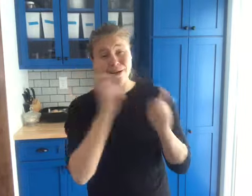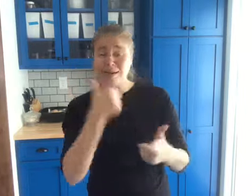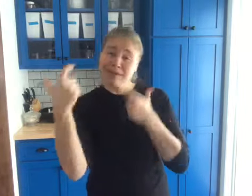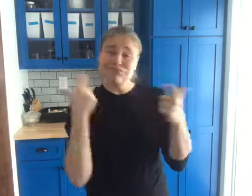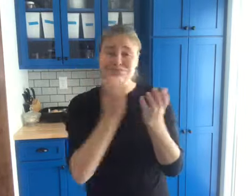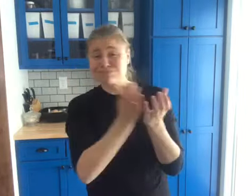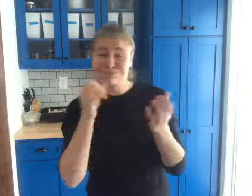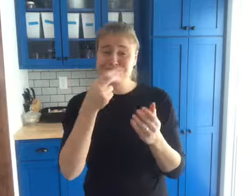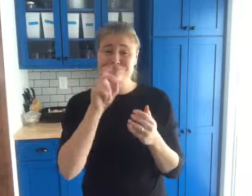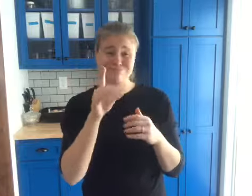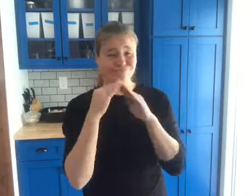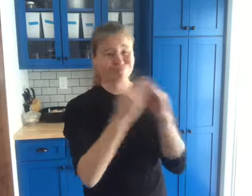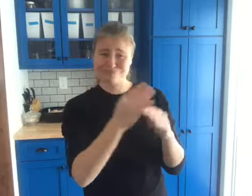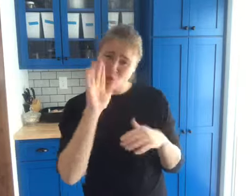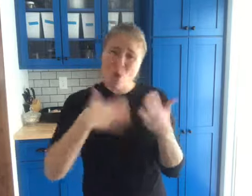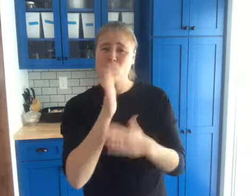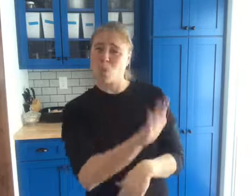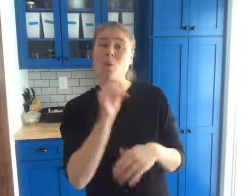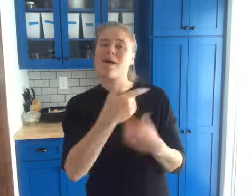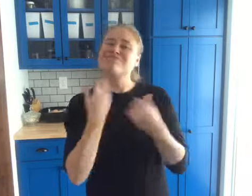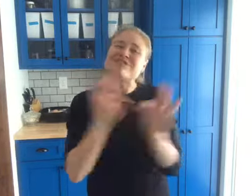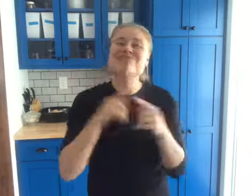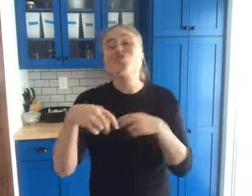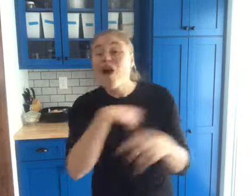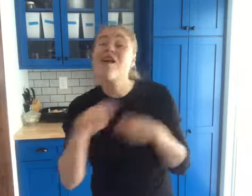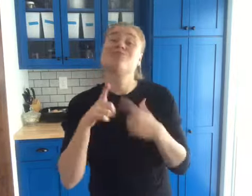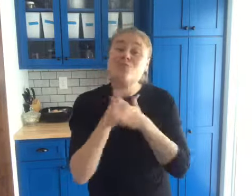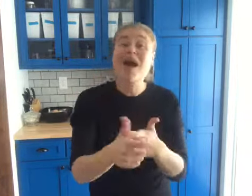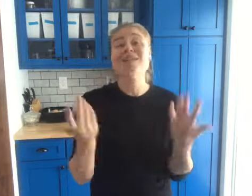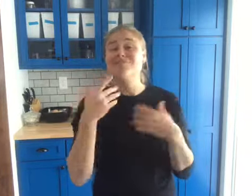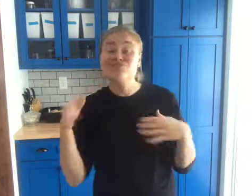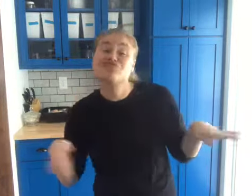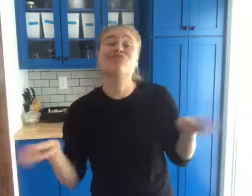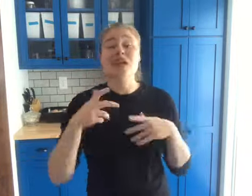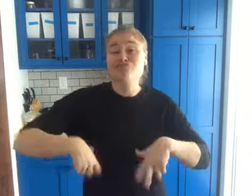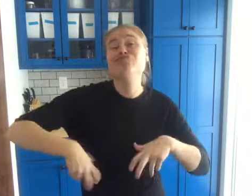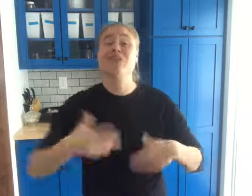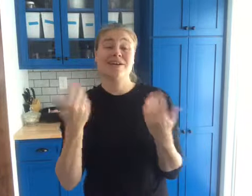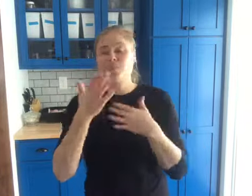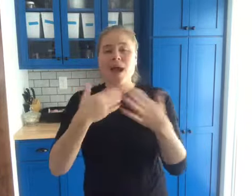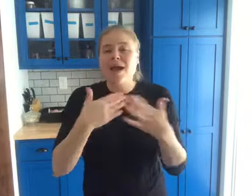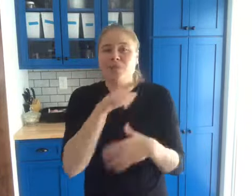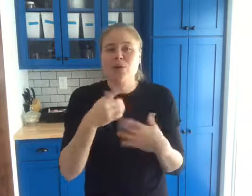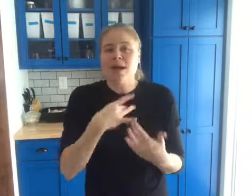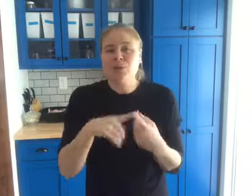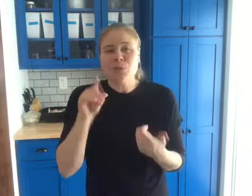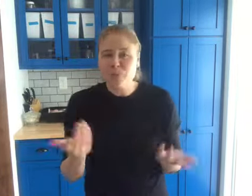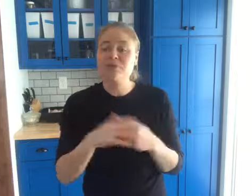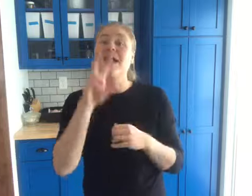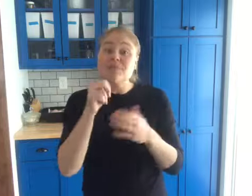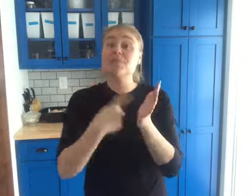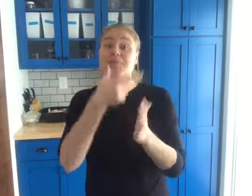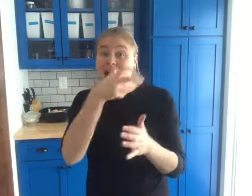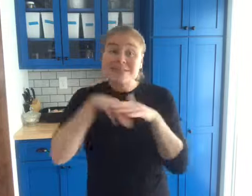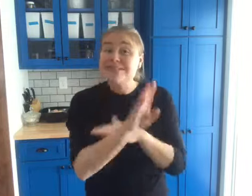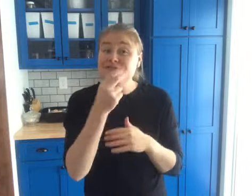I give my hens the freedom to run, spread their wings, etc in a large shed!